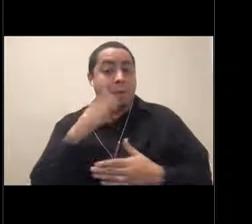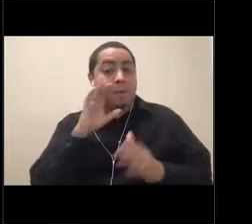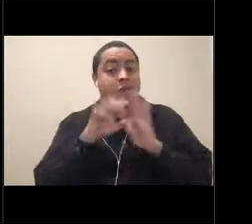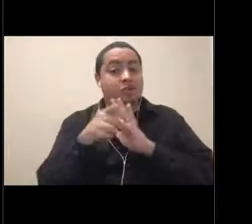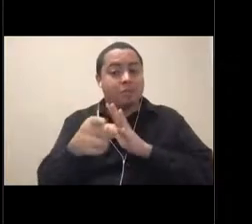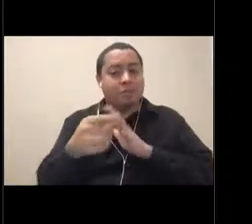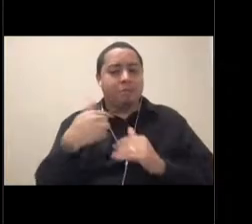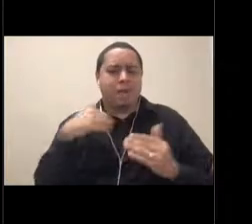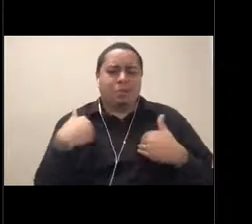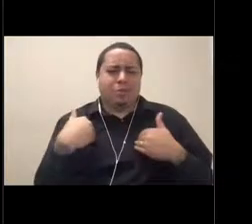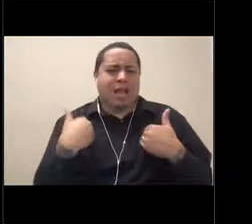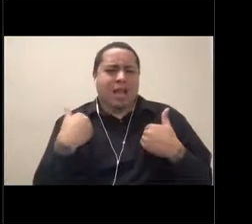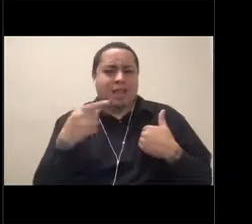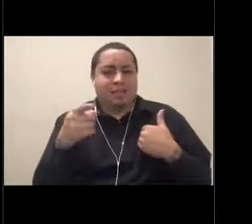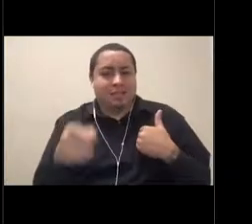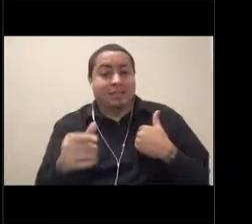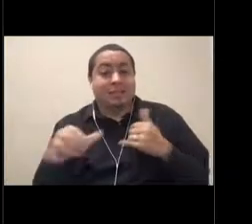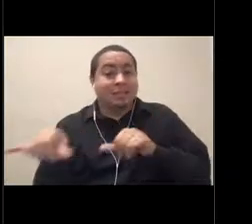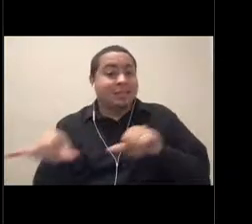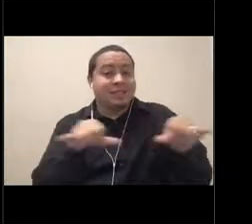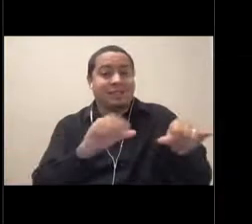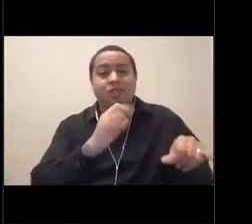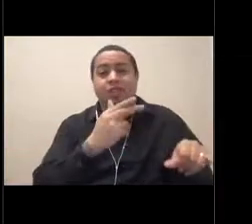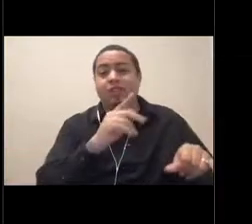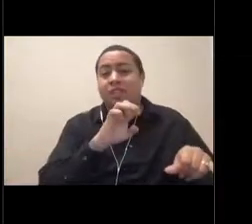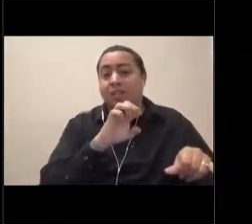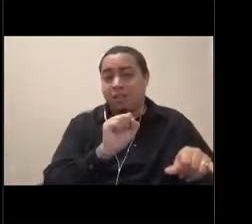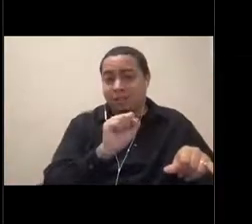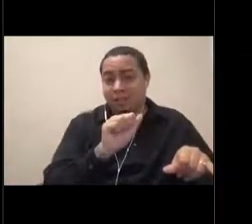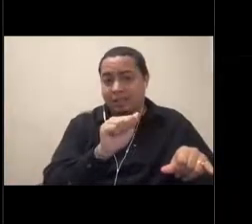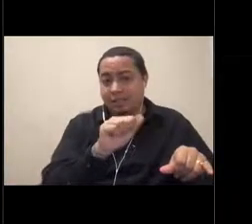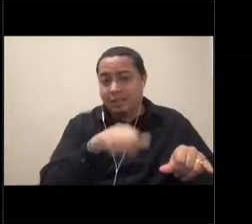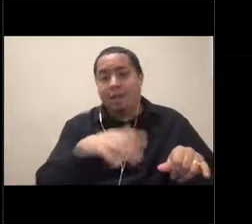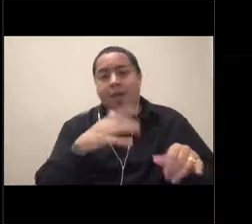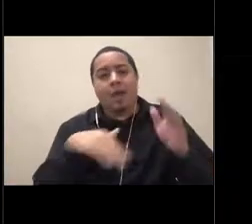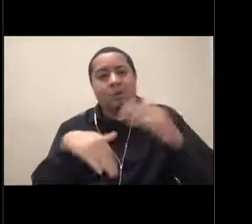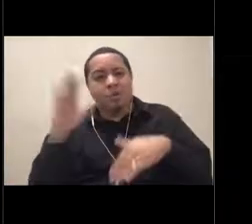and like Chelsea, I grew up boating and fishing in the waters